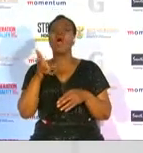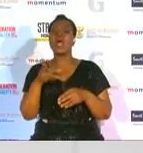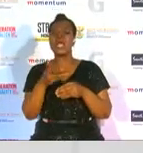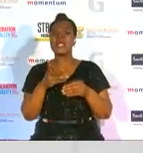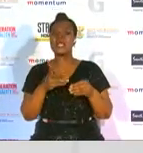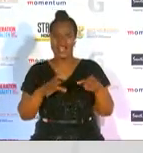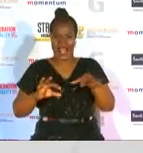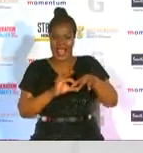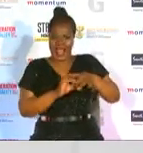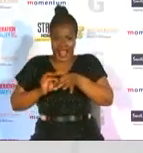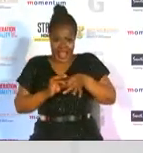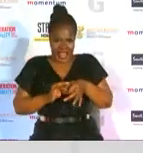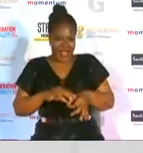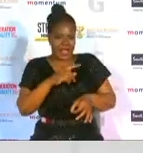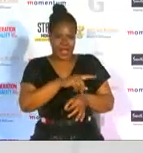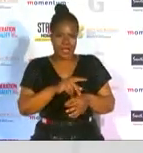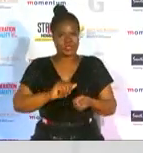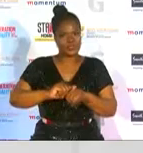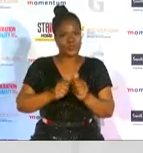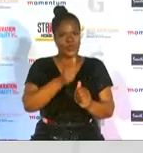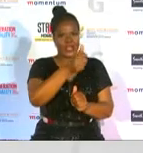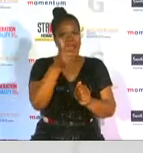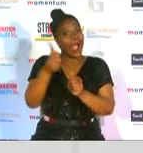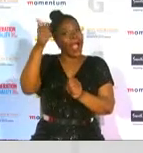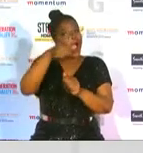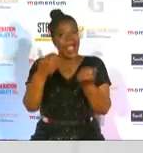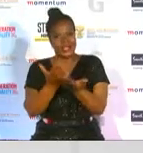playing sport in high school and earning a bigger salary as a grown